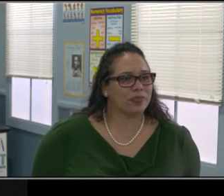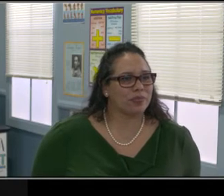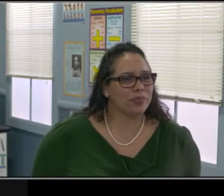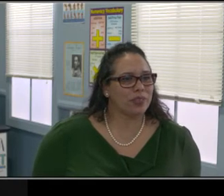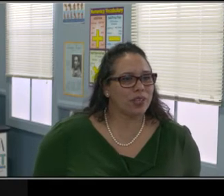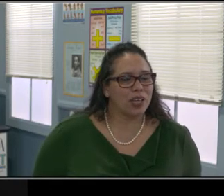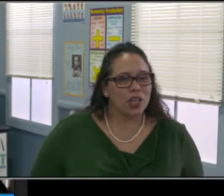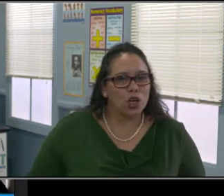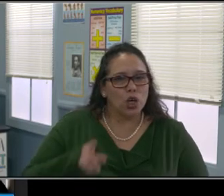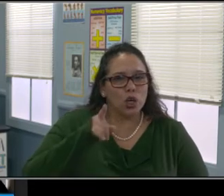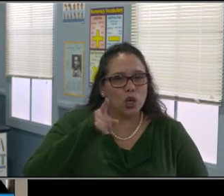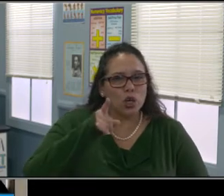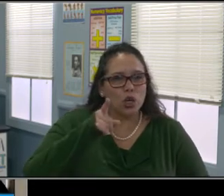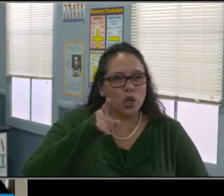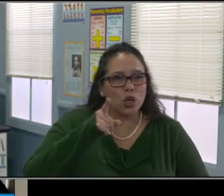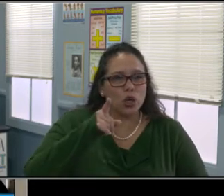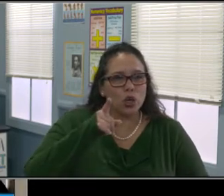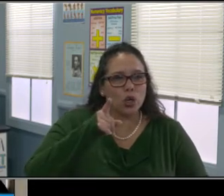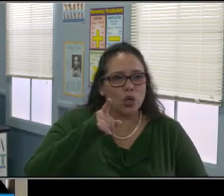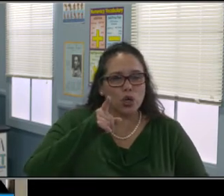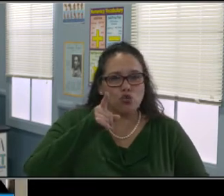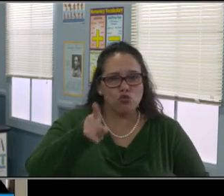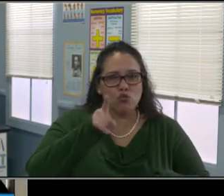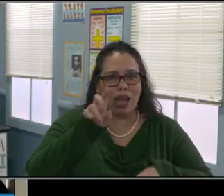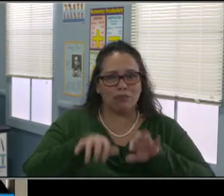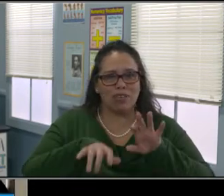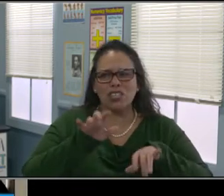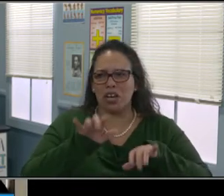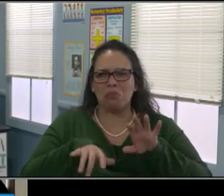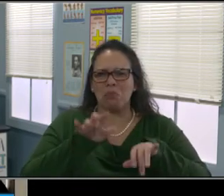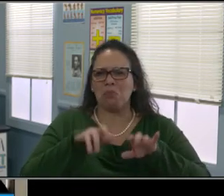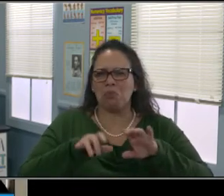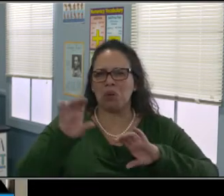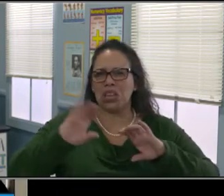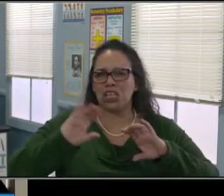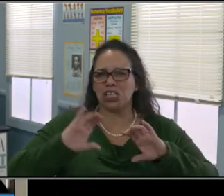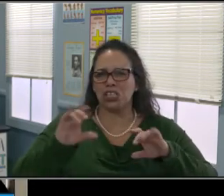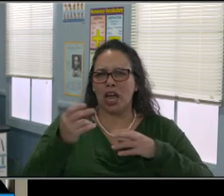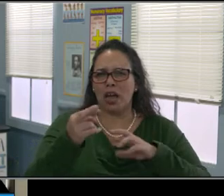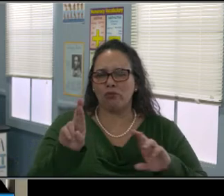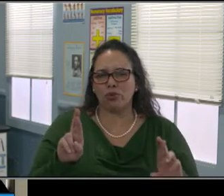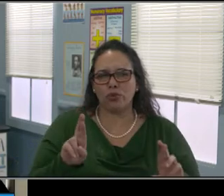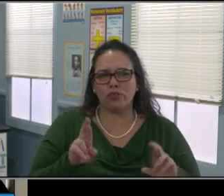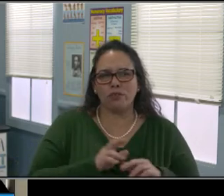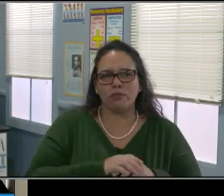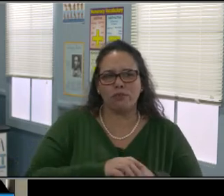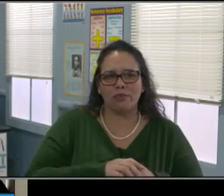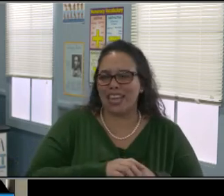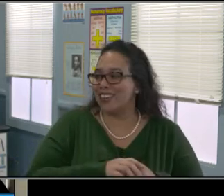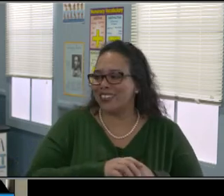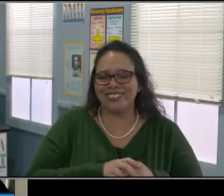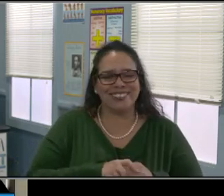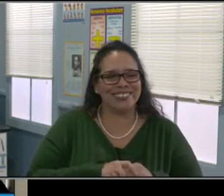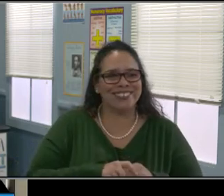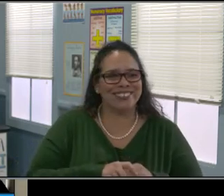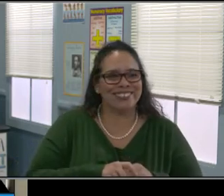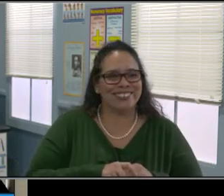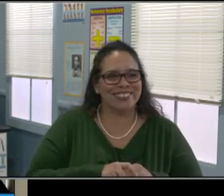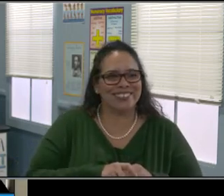this information around distance learning plans. I see a lot of head nodding, a lot of claps, waving,